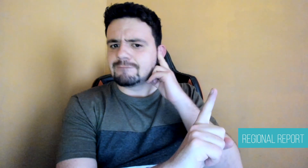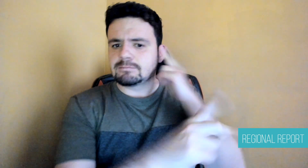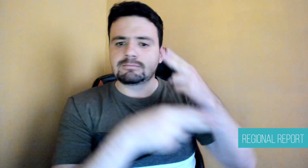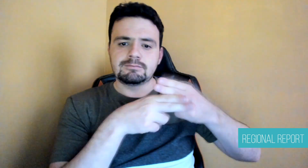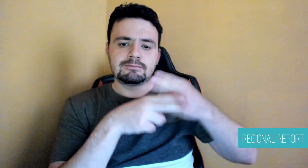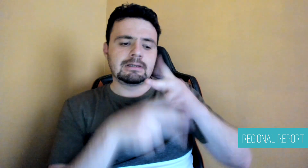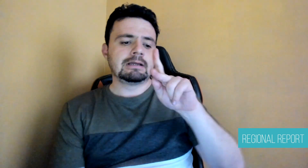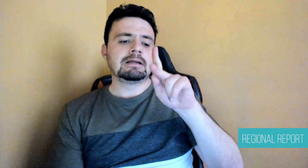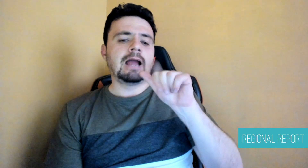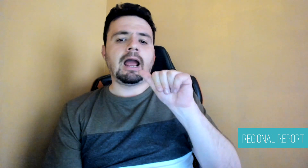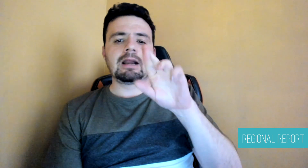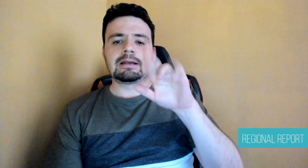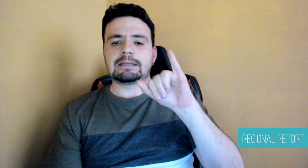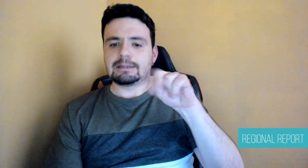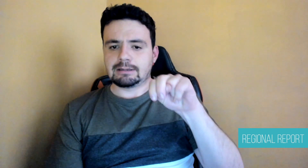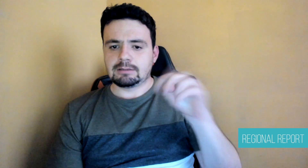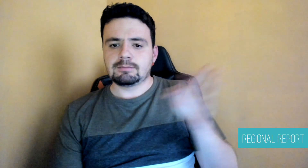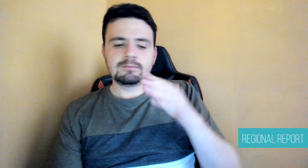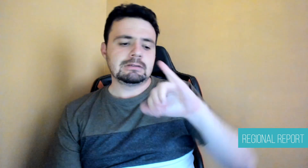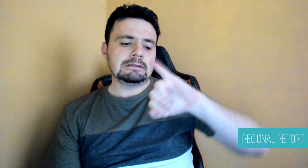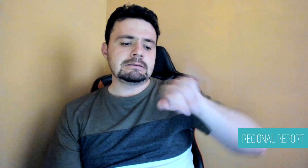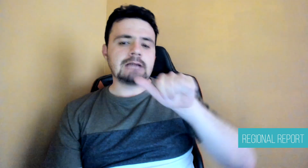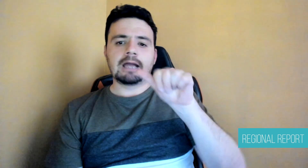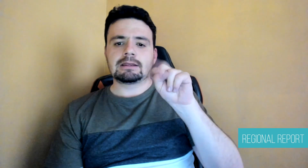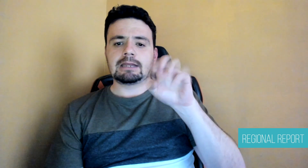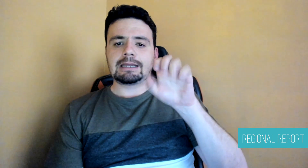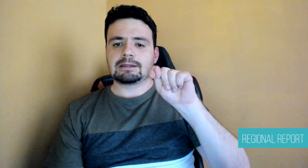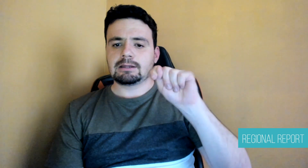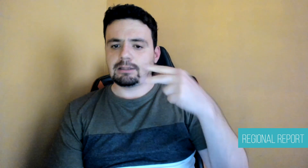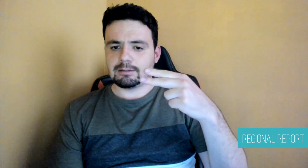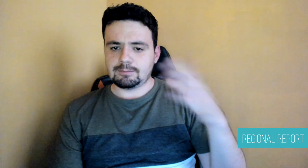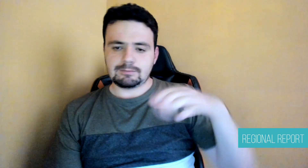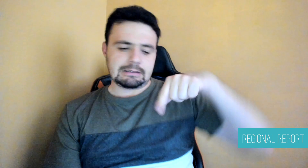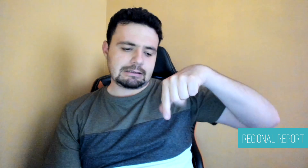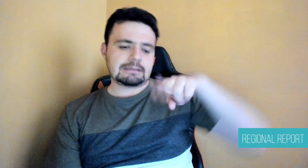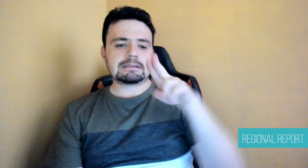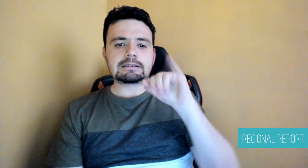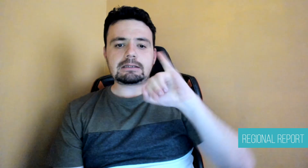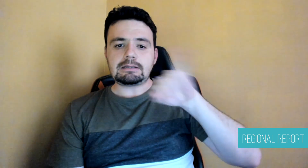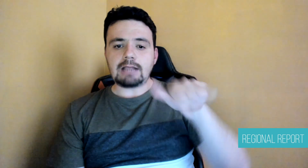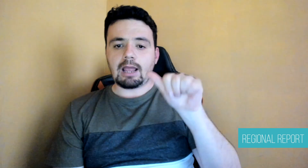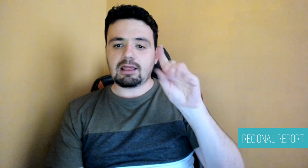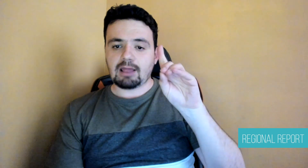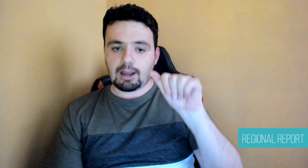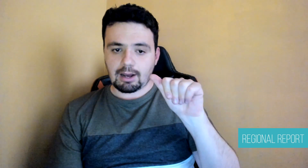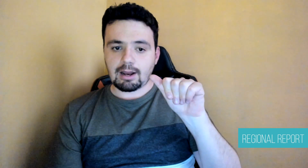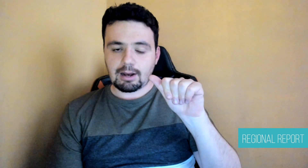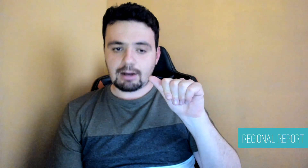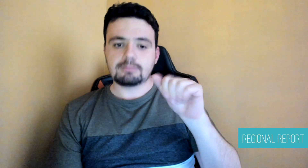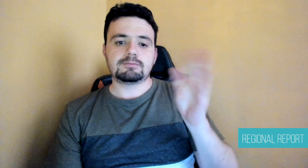a person who is hard of hearing - Master Karin Janeth